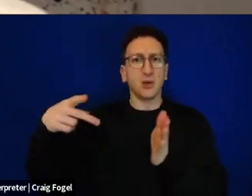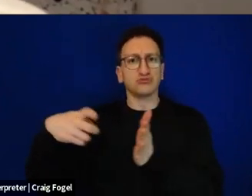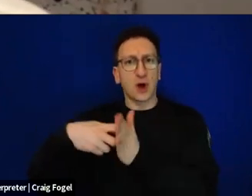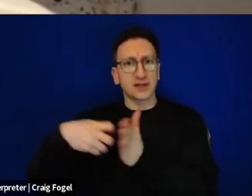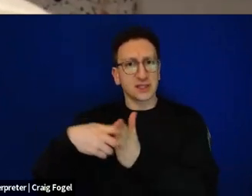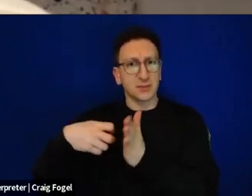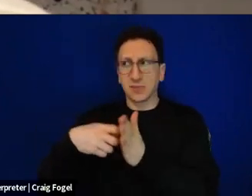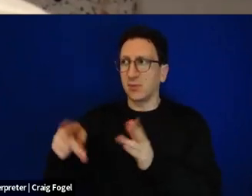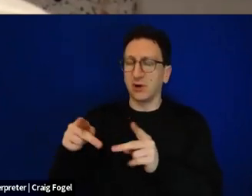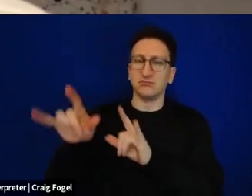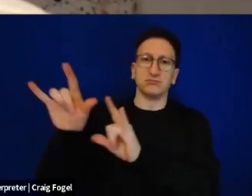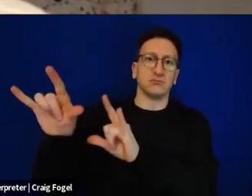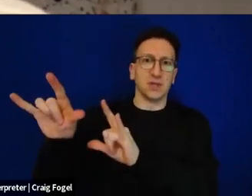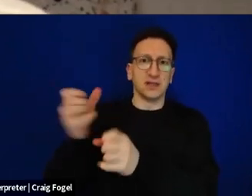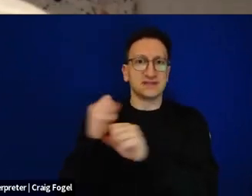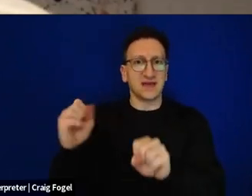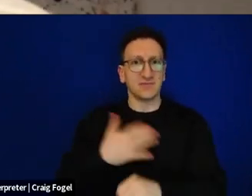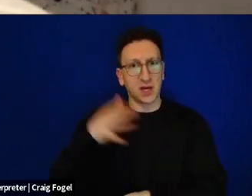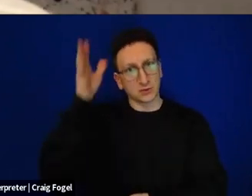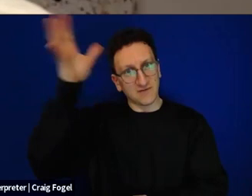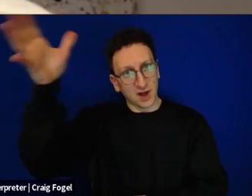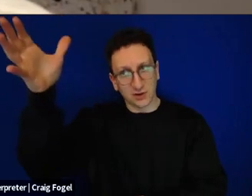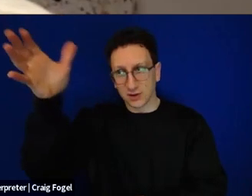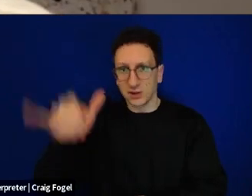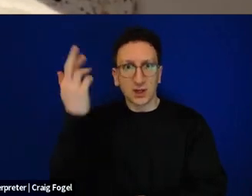thing and saved my grandfather. And thanks to them, I'm alive.